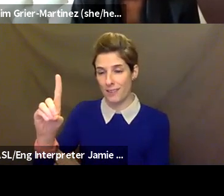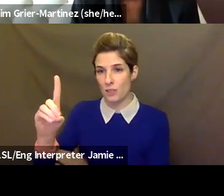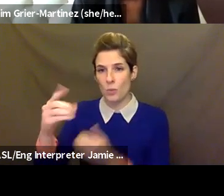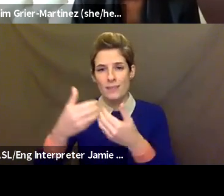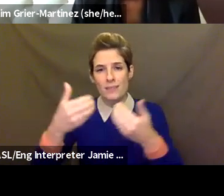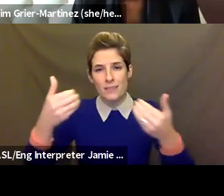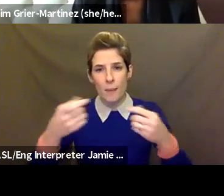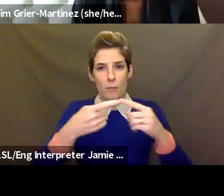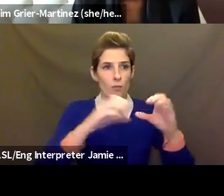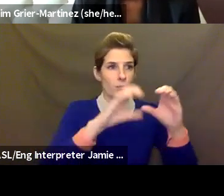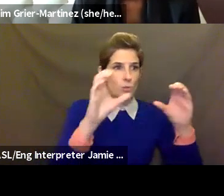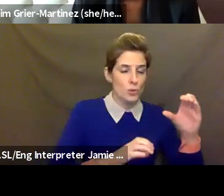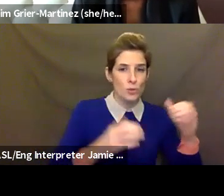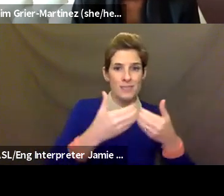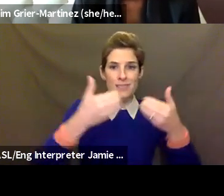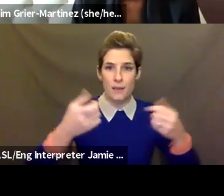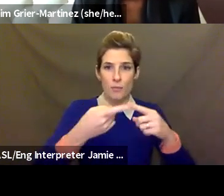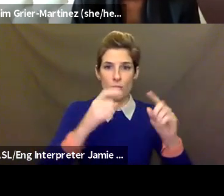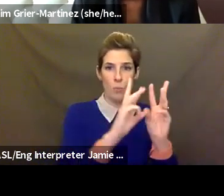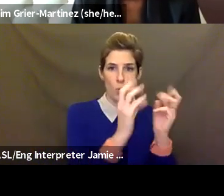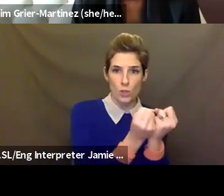workshop, but is over the course of a project.